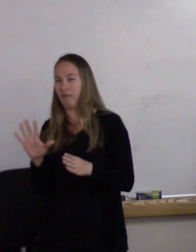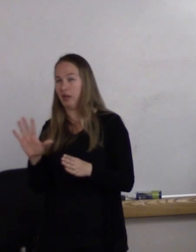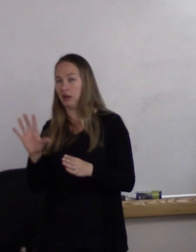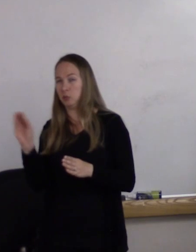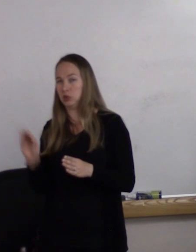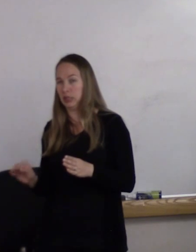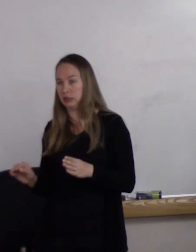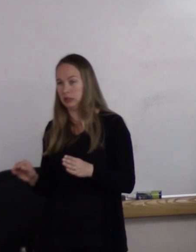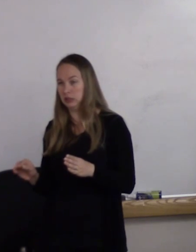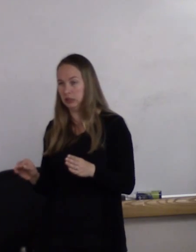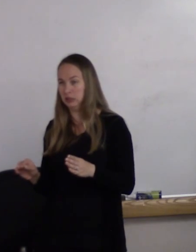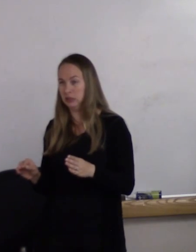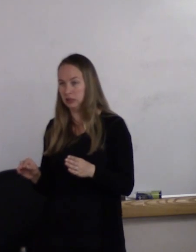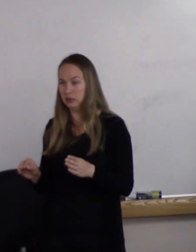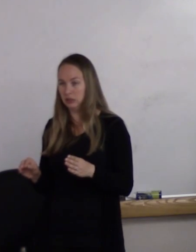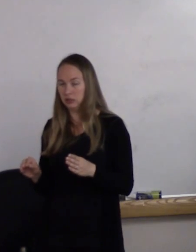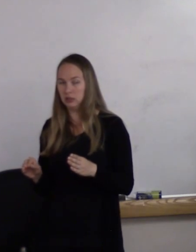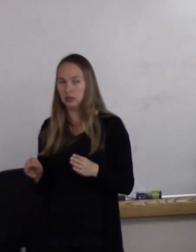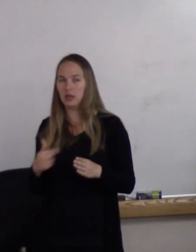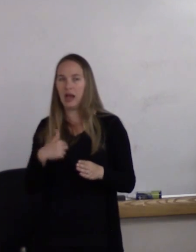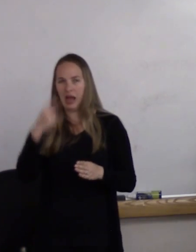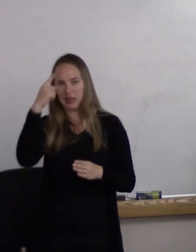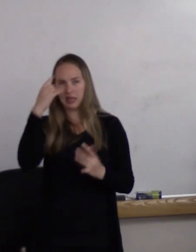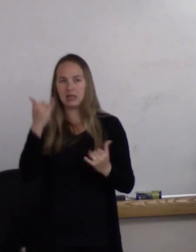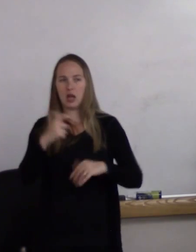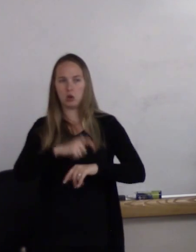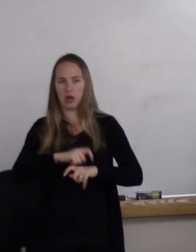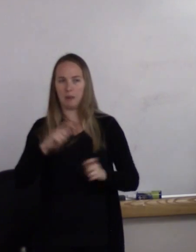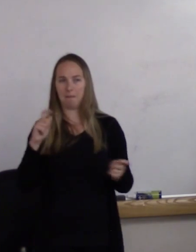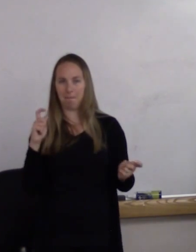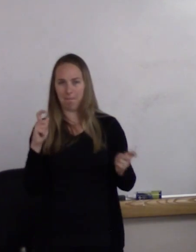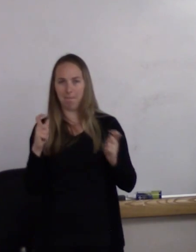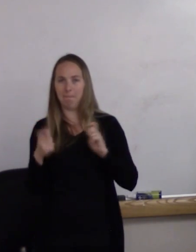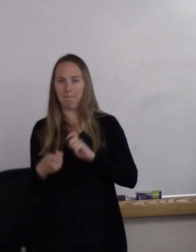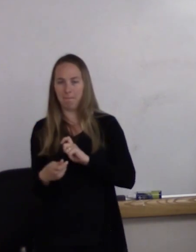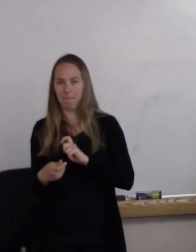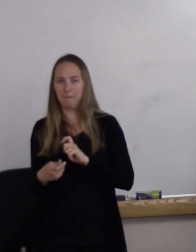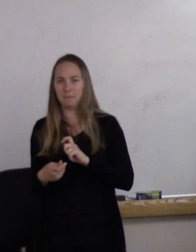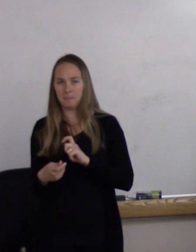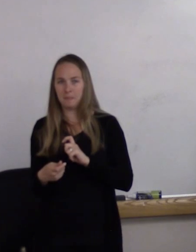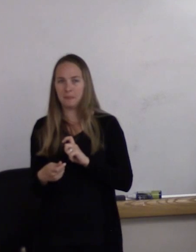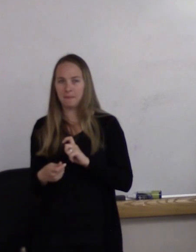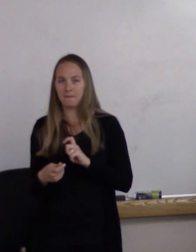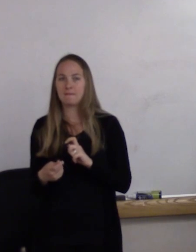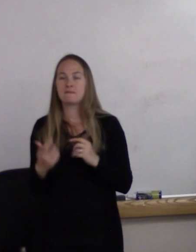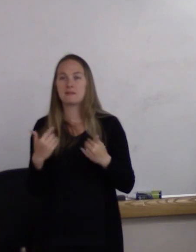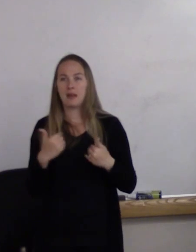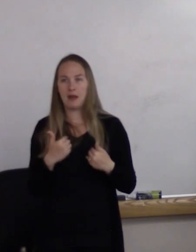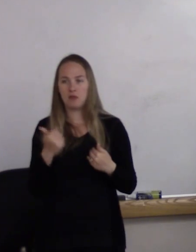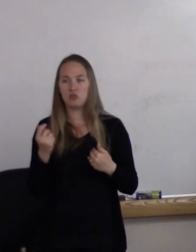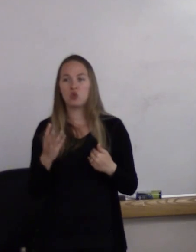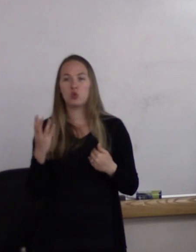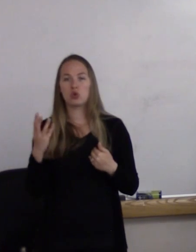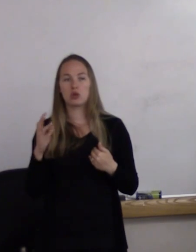I do think that times are changing. That there are fewer LGBT older adults